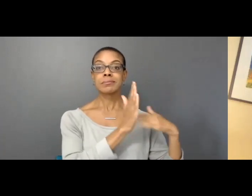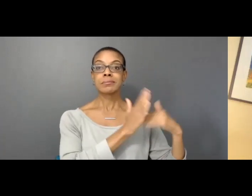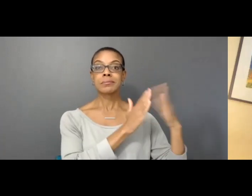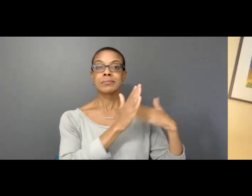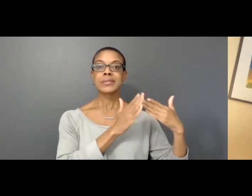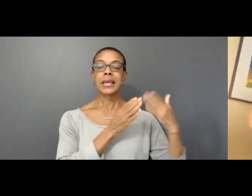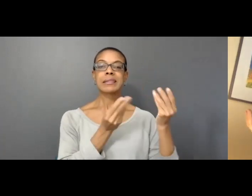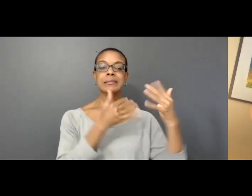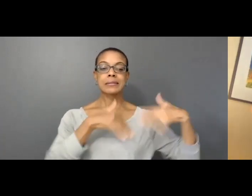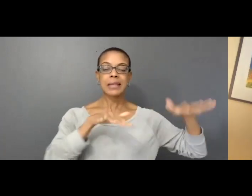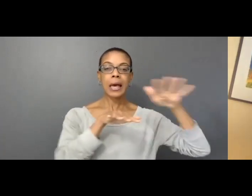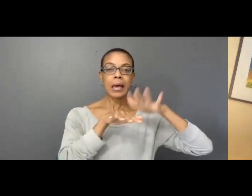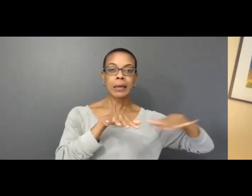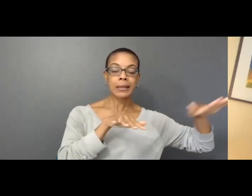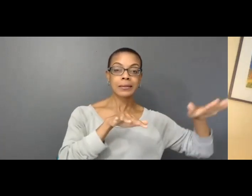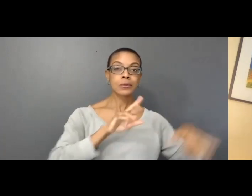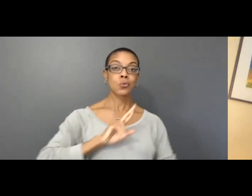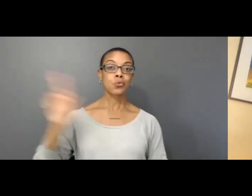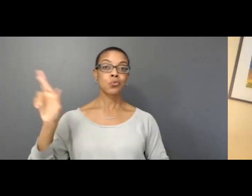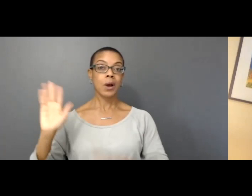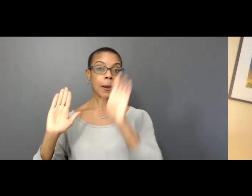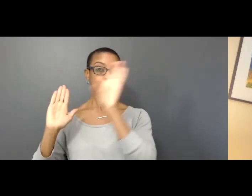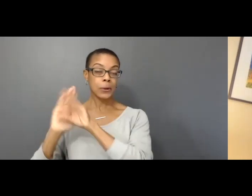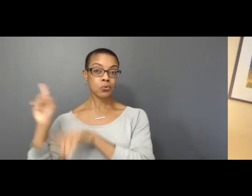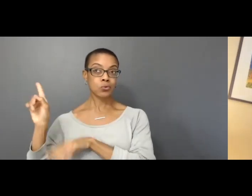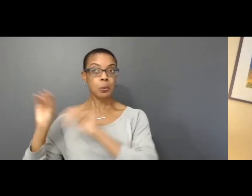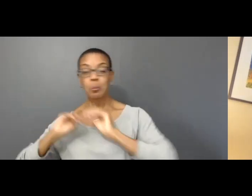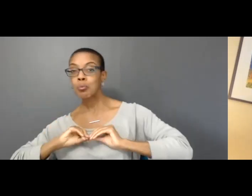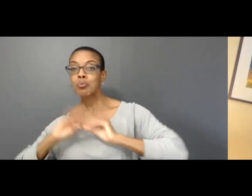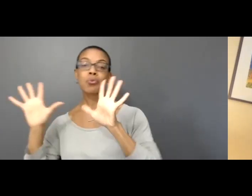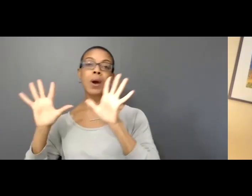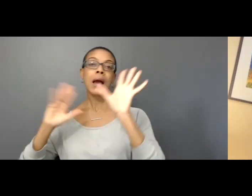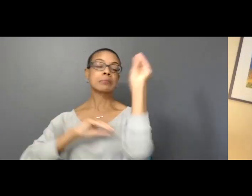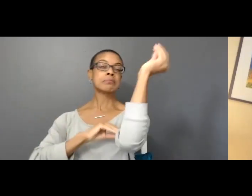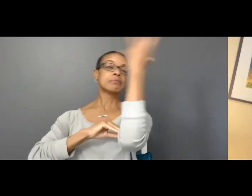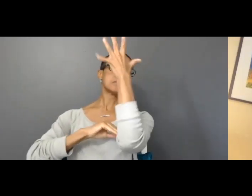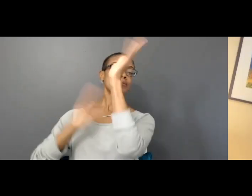and to my right an illustration of a bright warm sunny room.